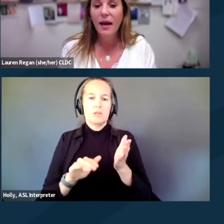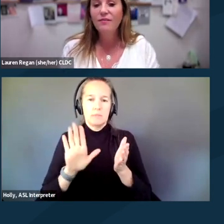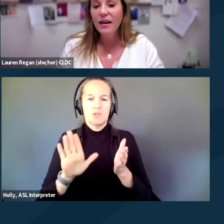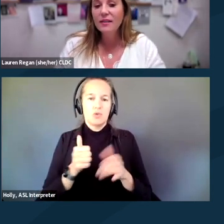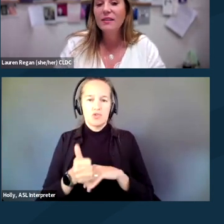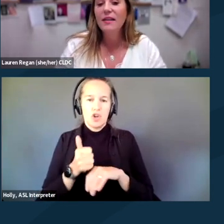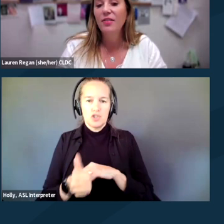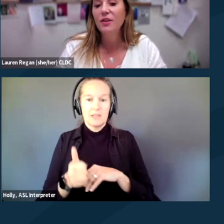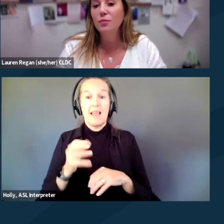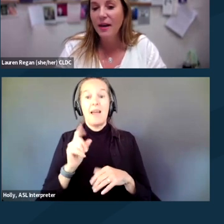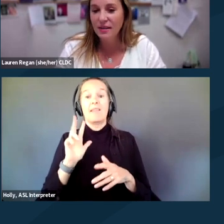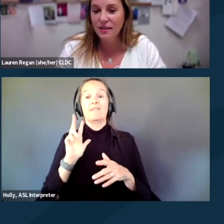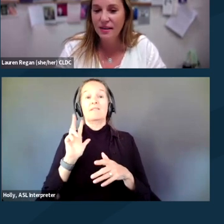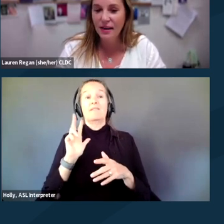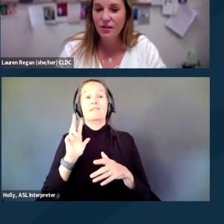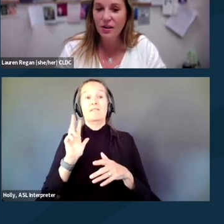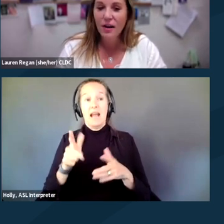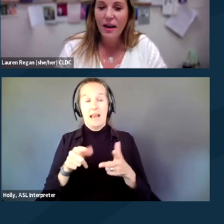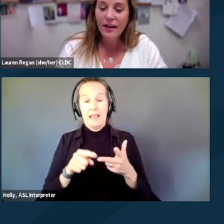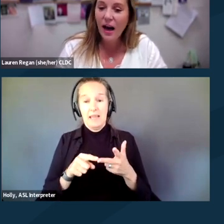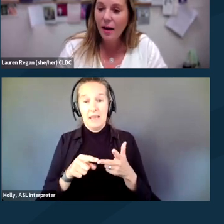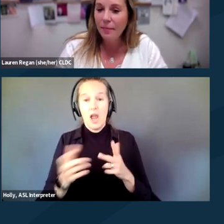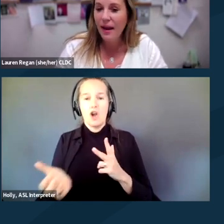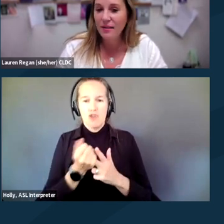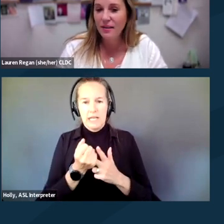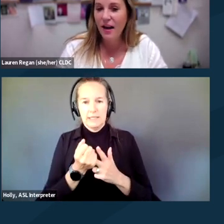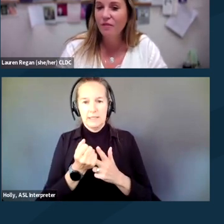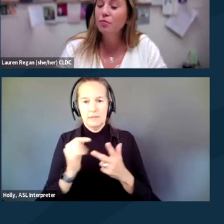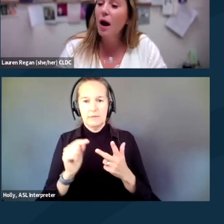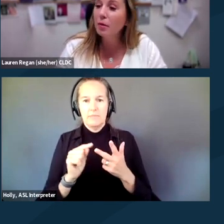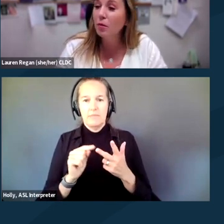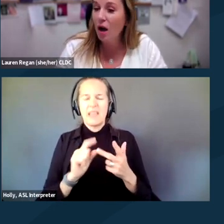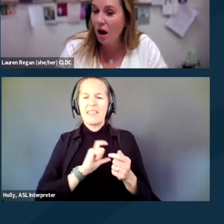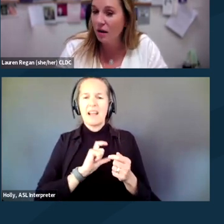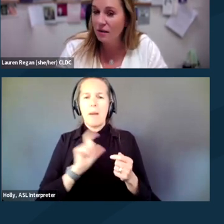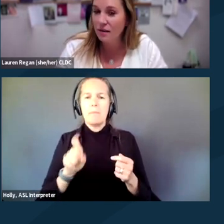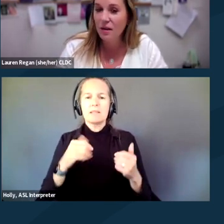And finally at the arrest stage, a cop has to have probable cause